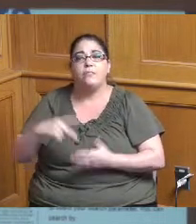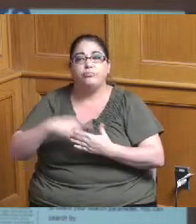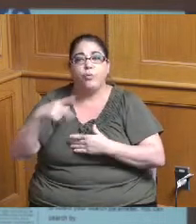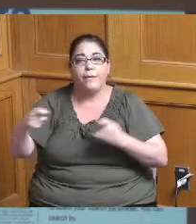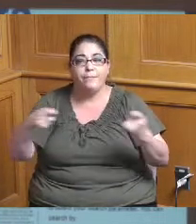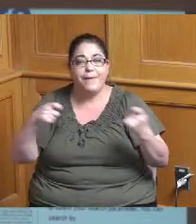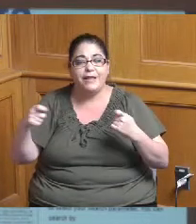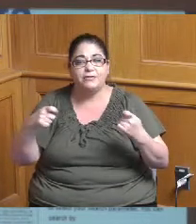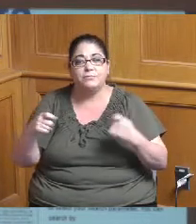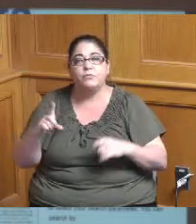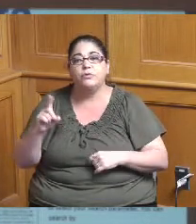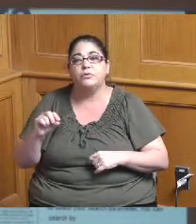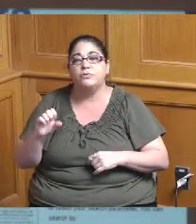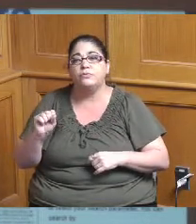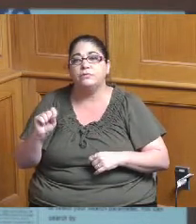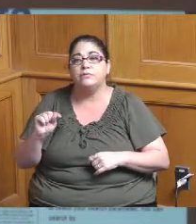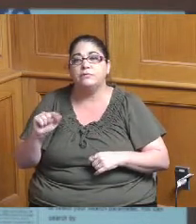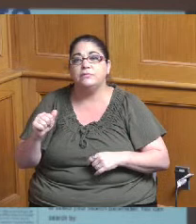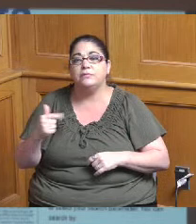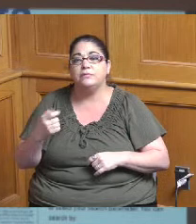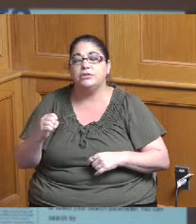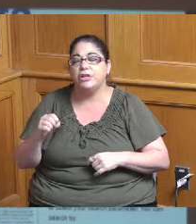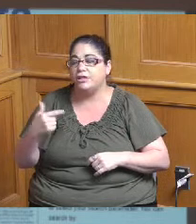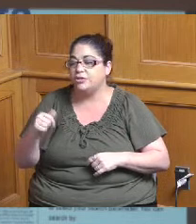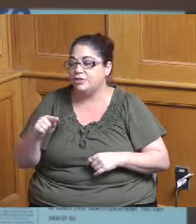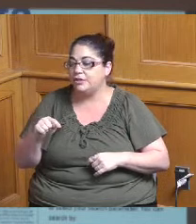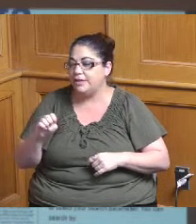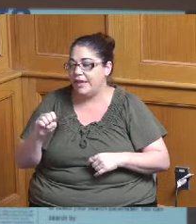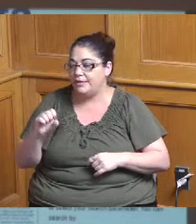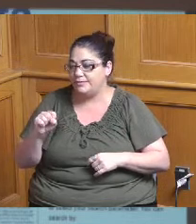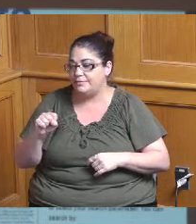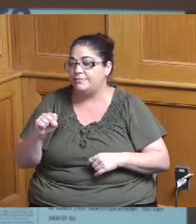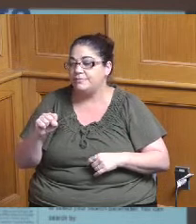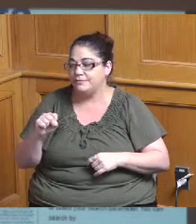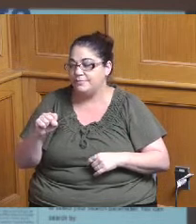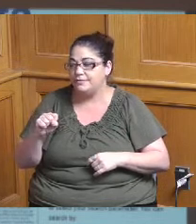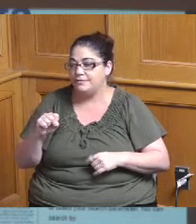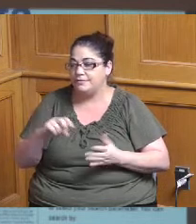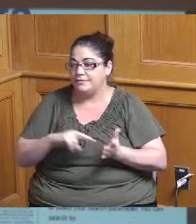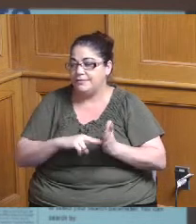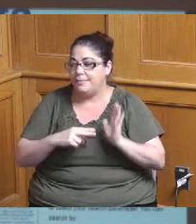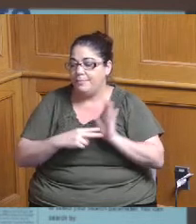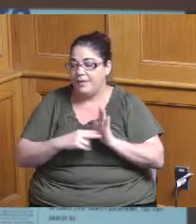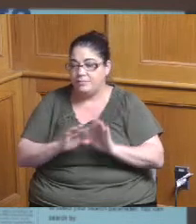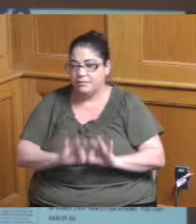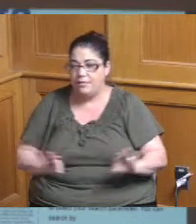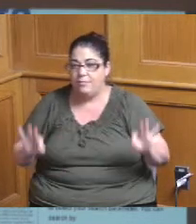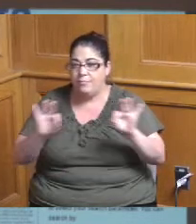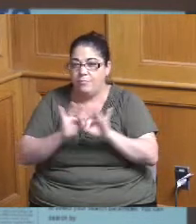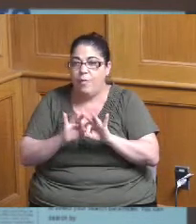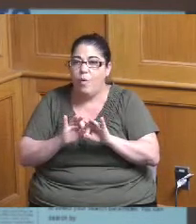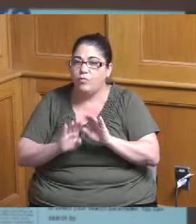what are called stage gates so these are it's an important step in what we've developed for our